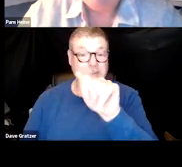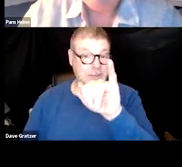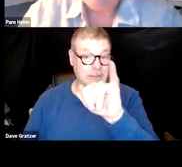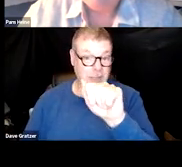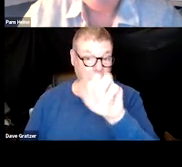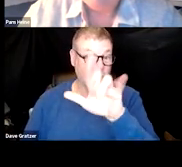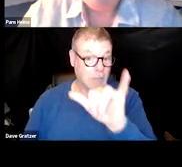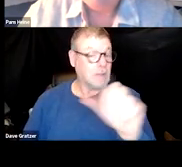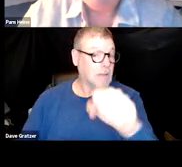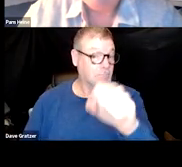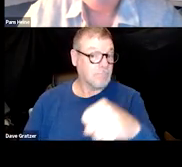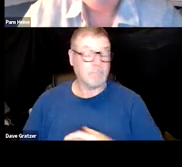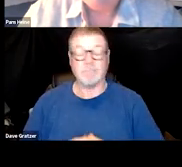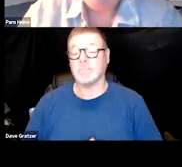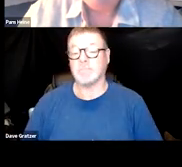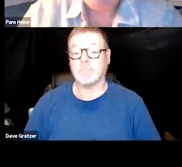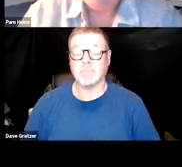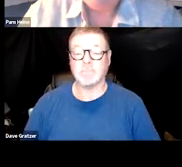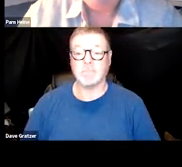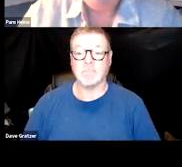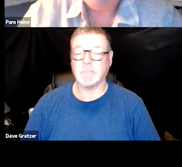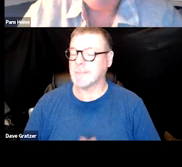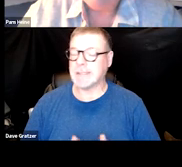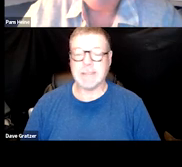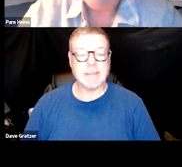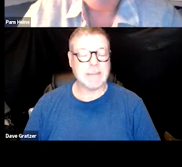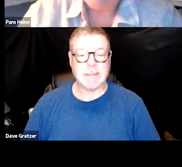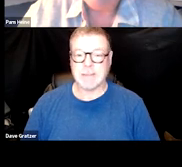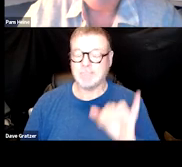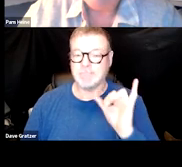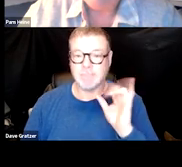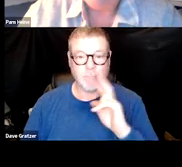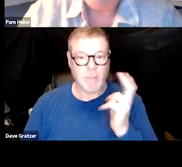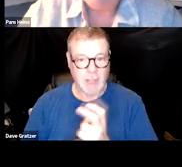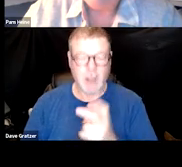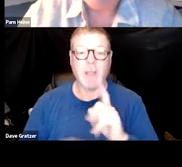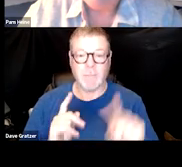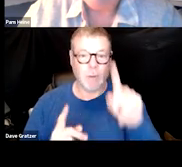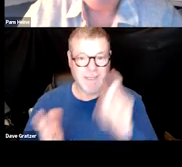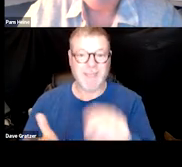You know, it's, it's hard. You have to document the subjective but that's kind of what has to happen.